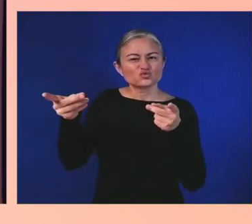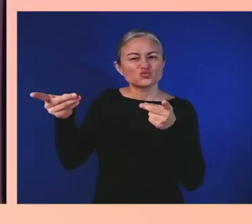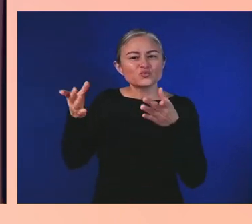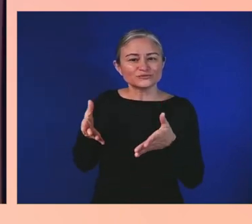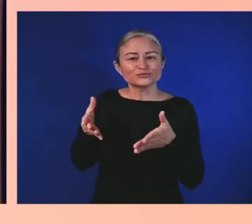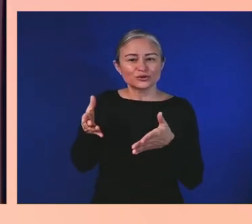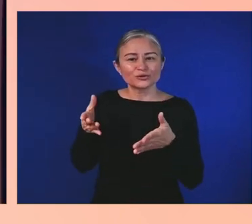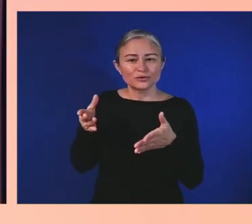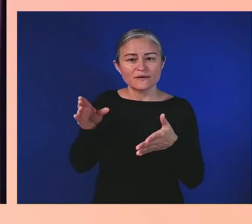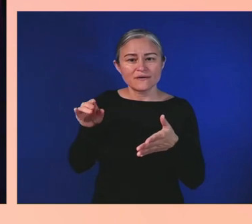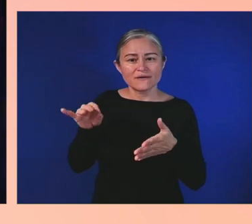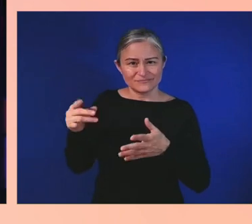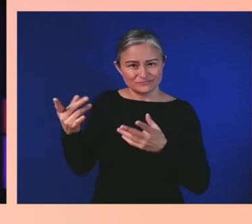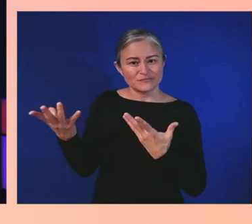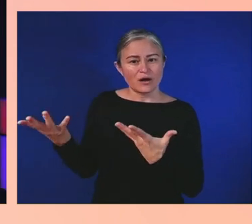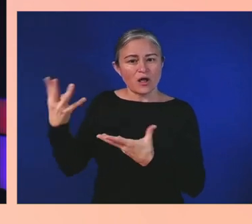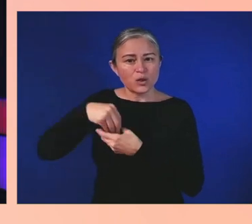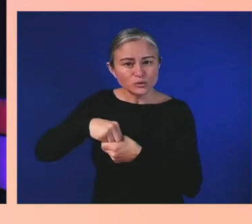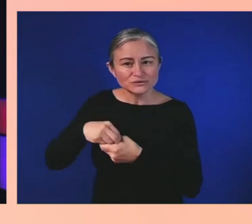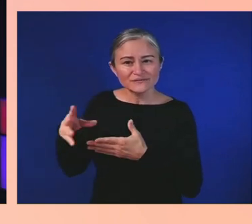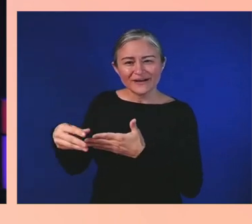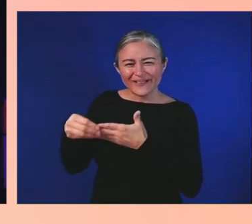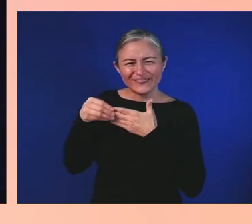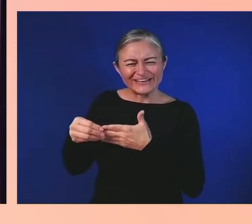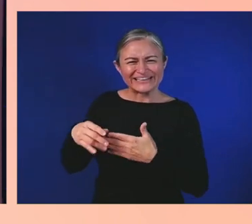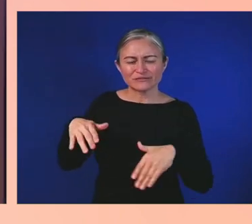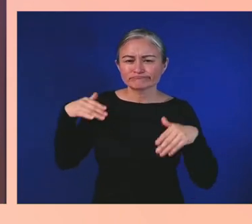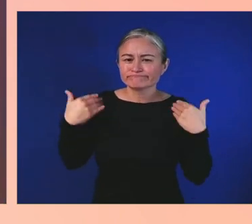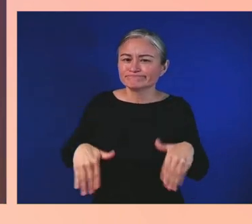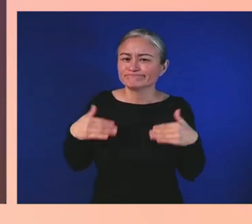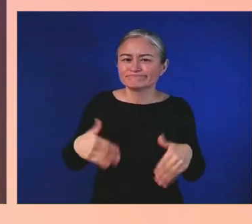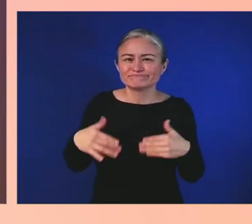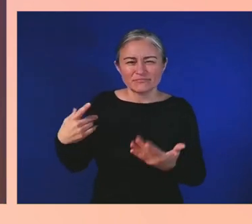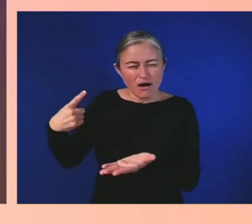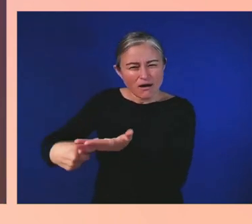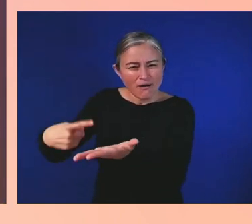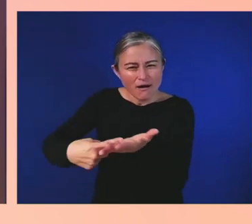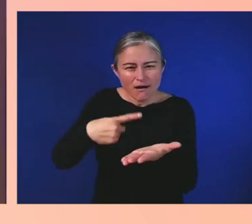whose family shaped the American Civil Rights Movement.